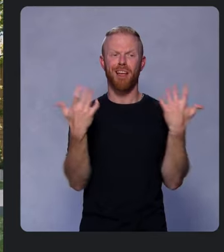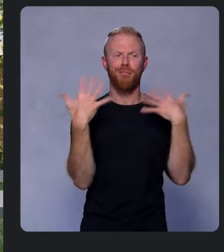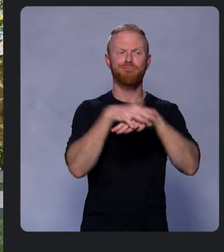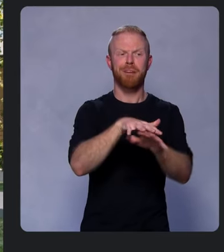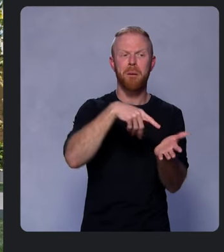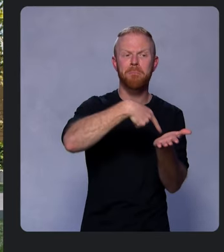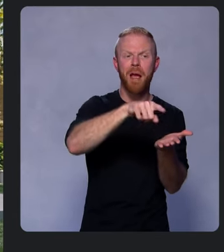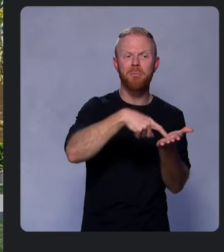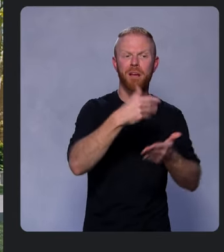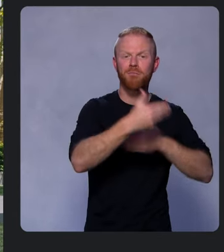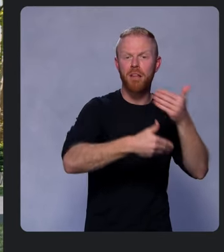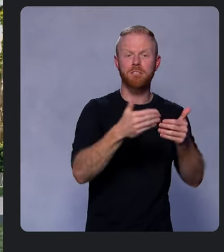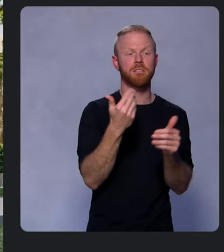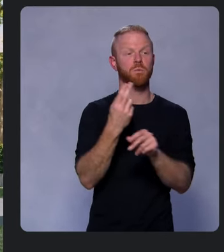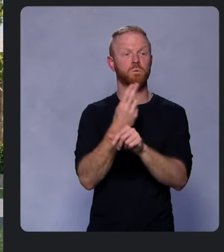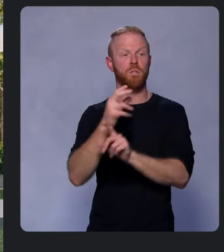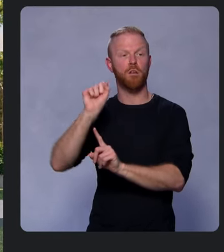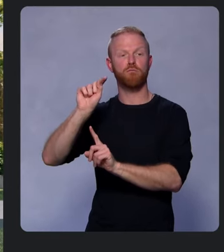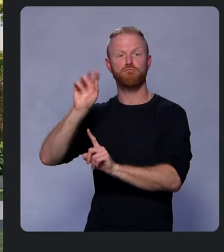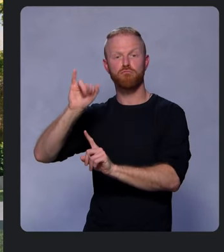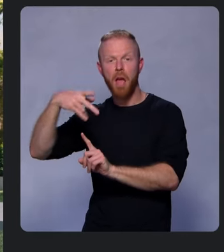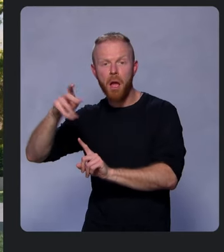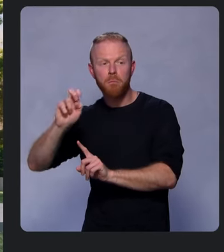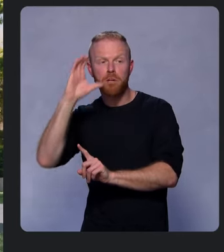Stripe, search Firestore with Algolia,